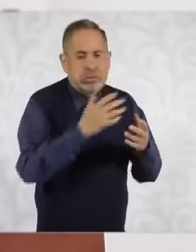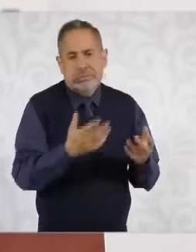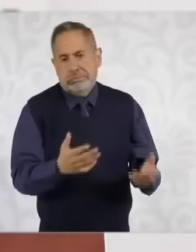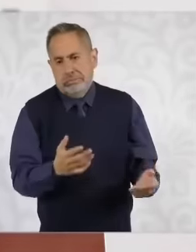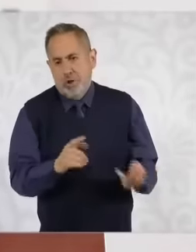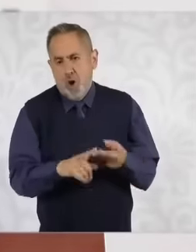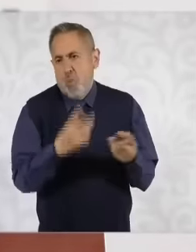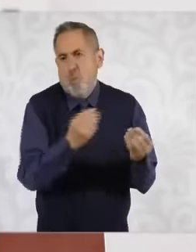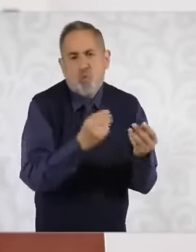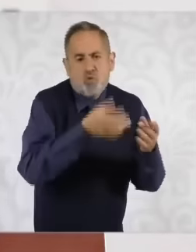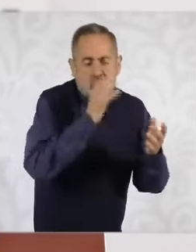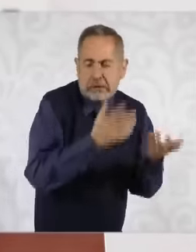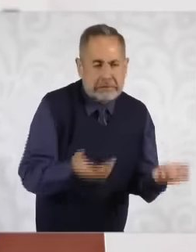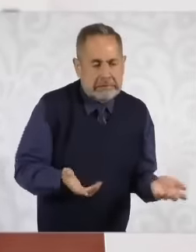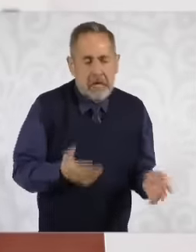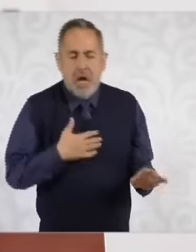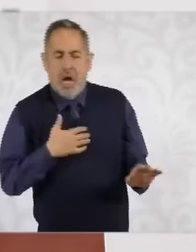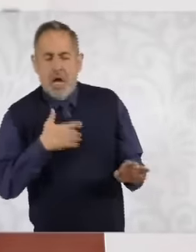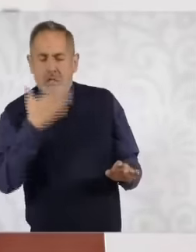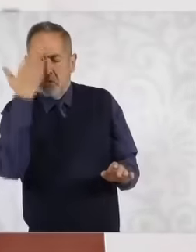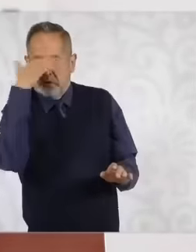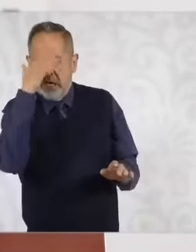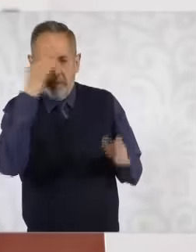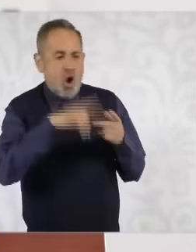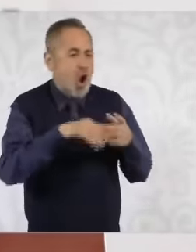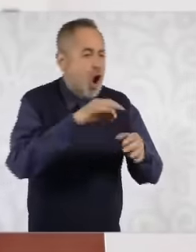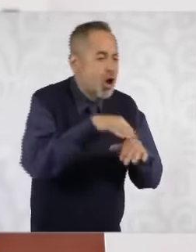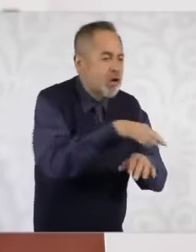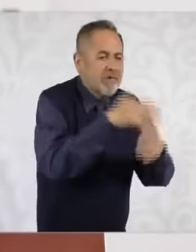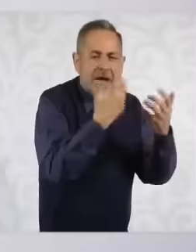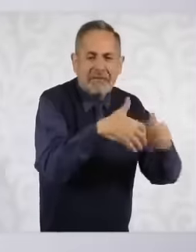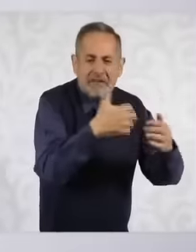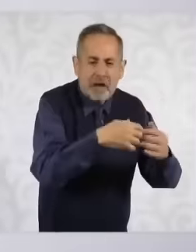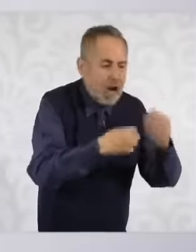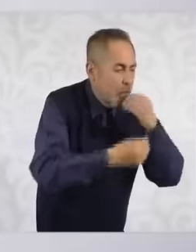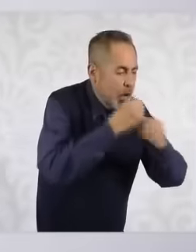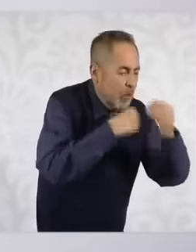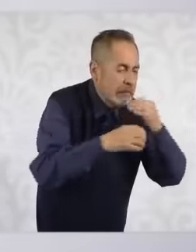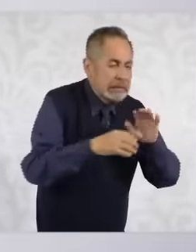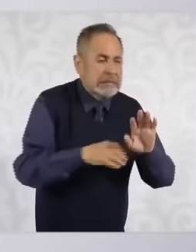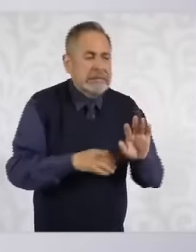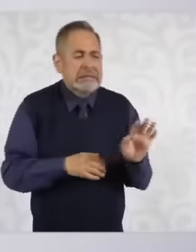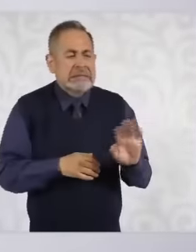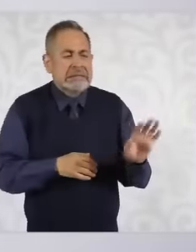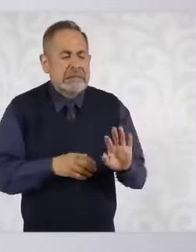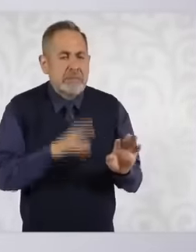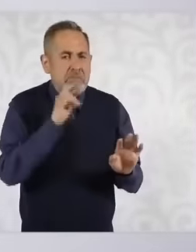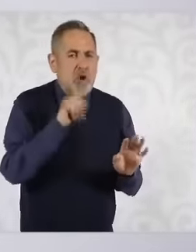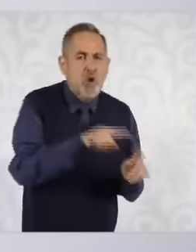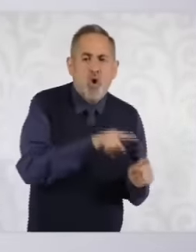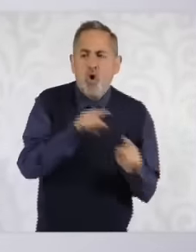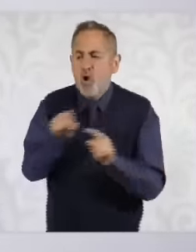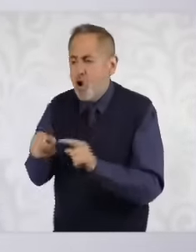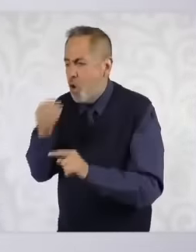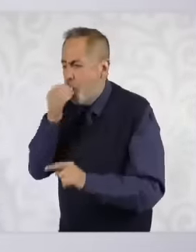so much processed food, and that we return to healthy eating that at the same time